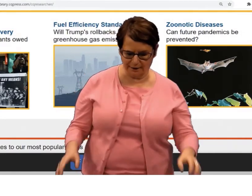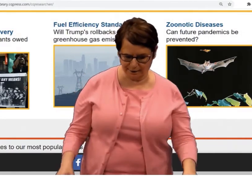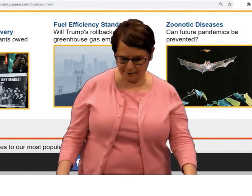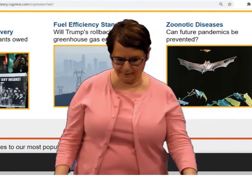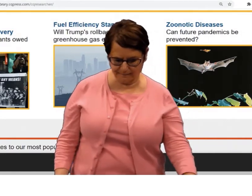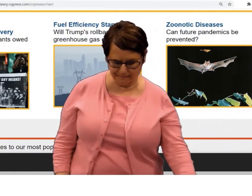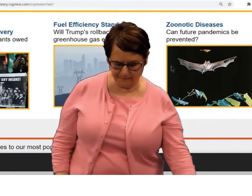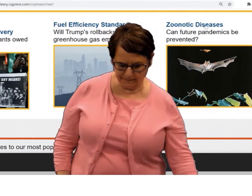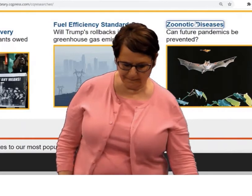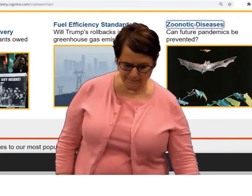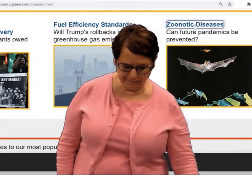so I'll click on that.